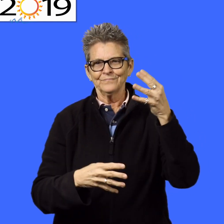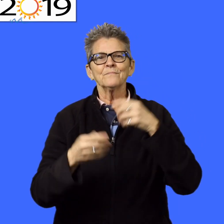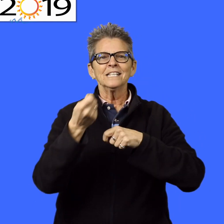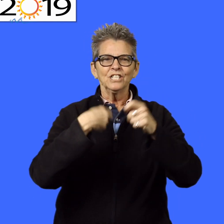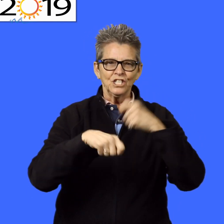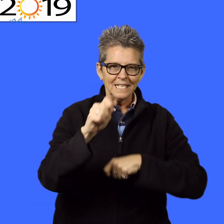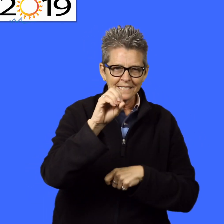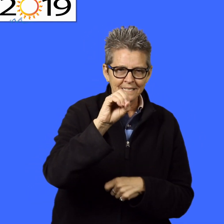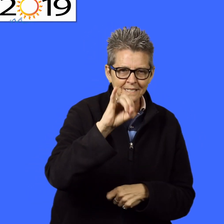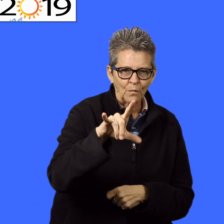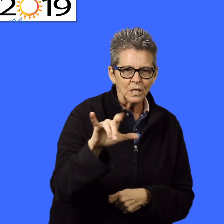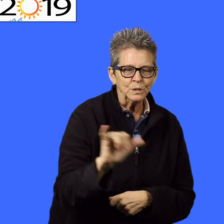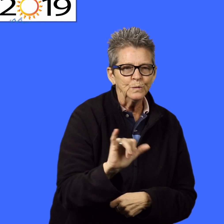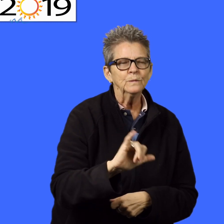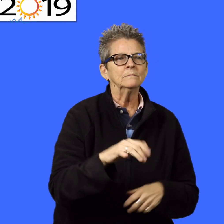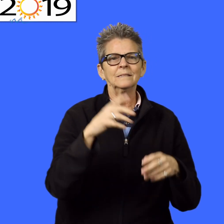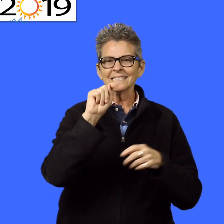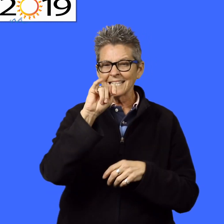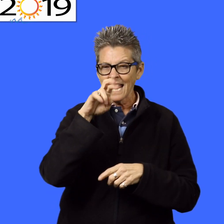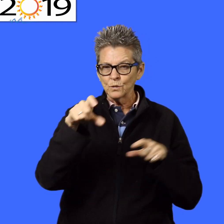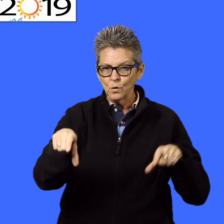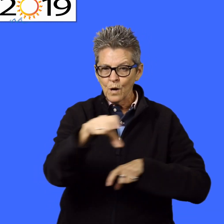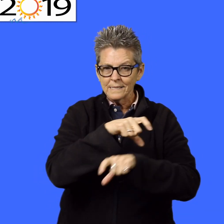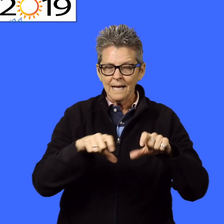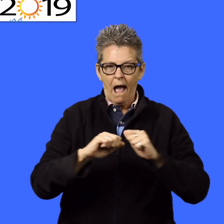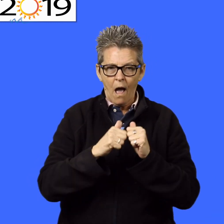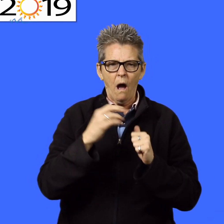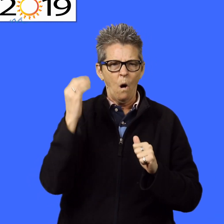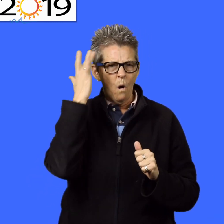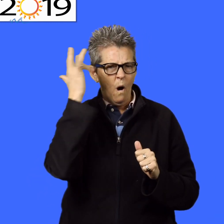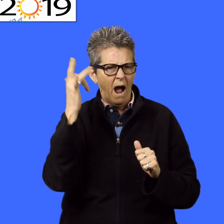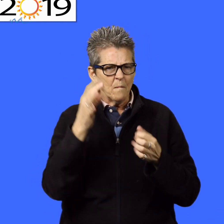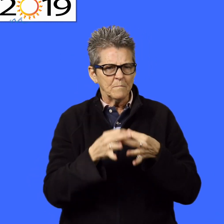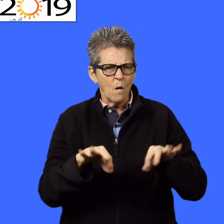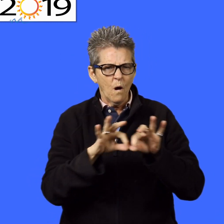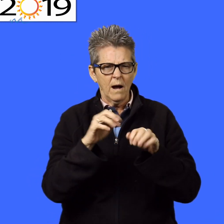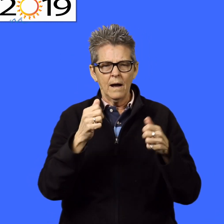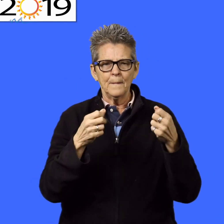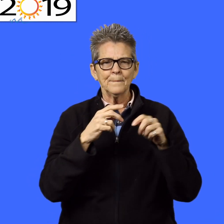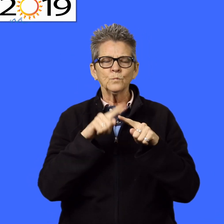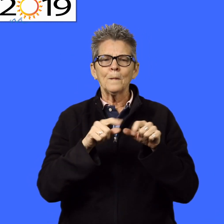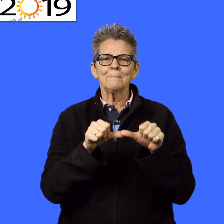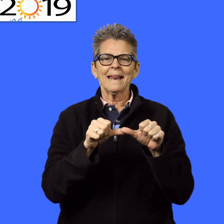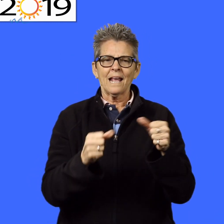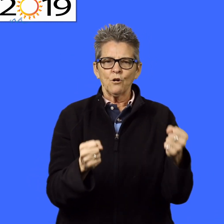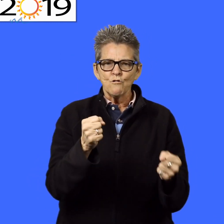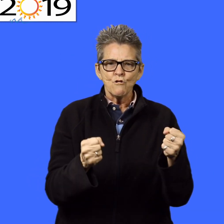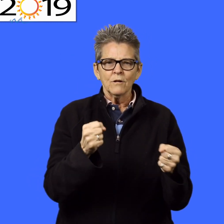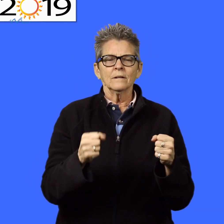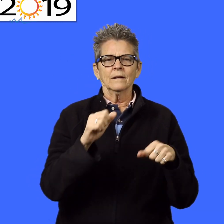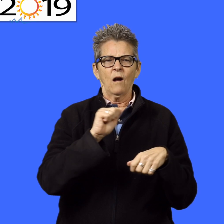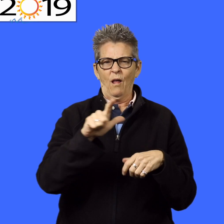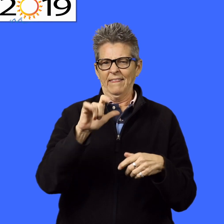They'll also learn about the importance of car maintenance, such as changing engine oil, rotating tires, and so much more.